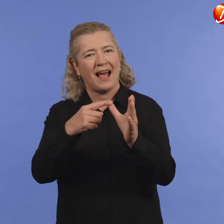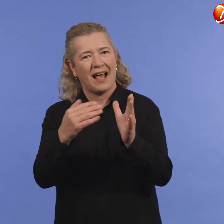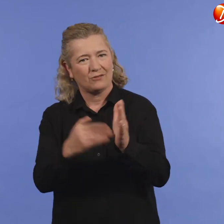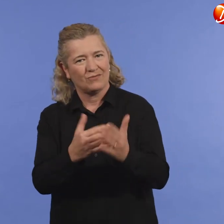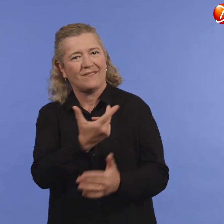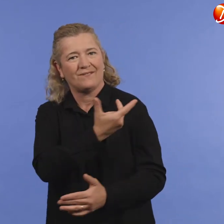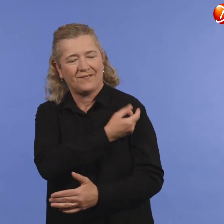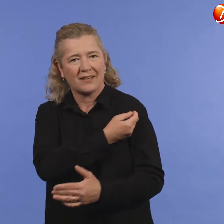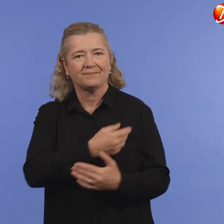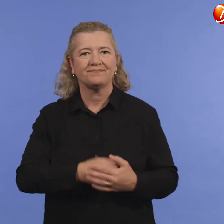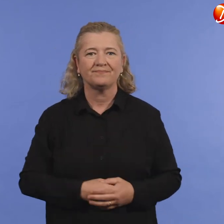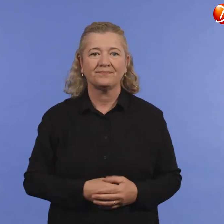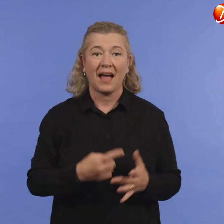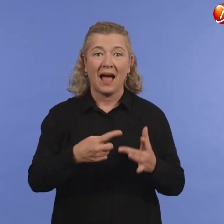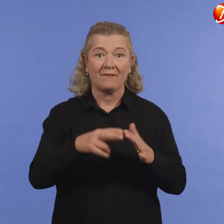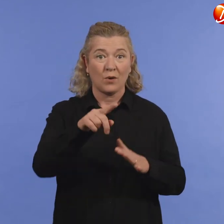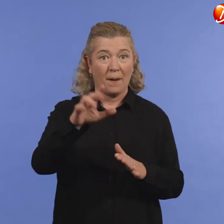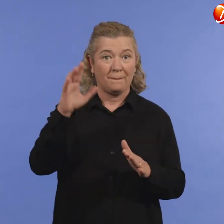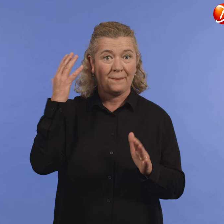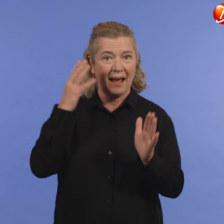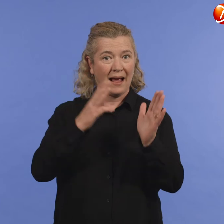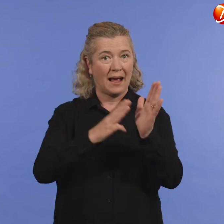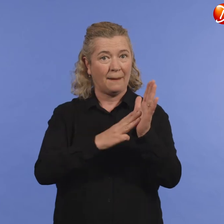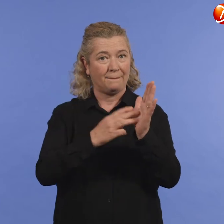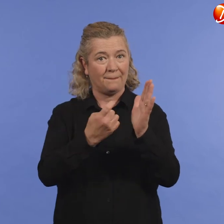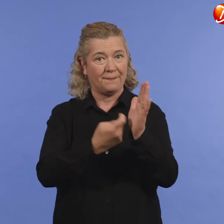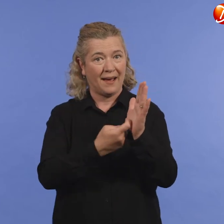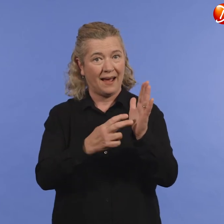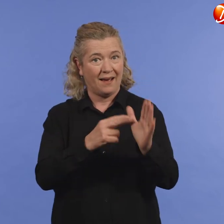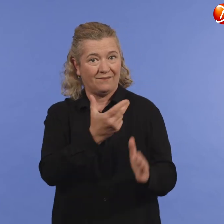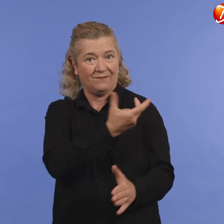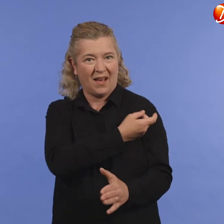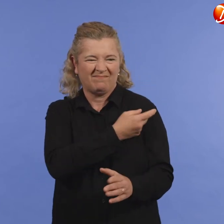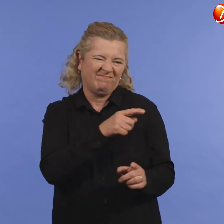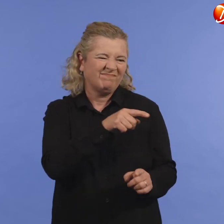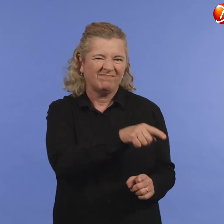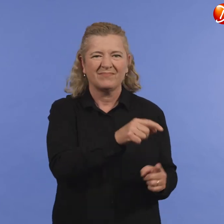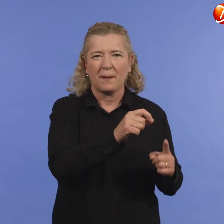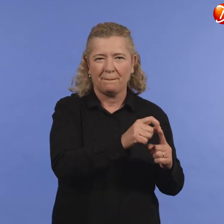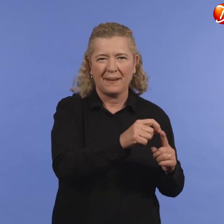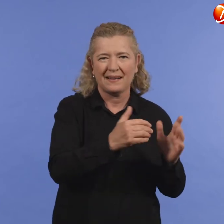or had a significant adverse reaction to a previous mRNA vaccine dose (for example, Pfizer or Moderna)